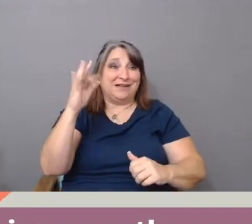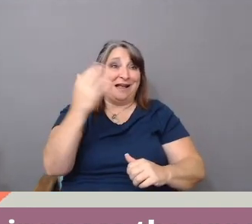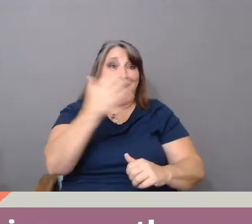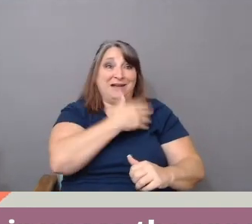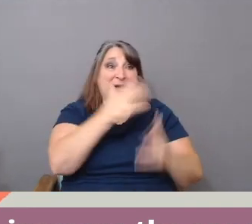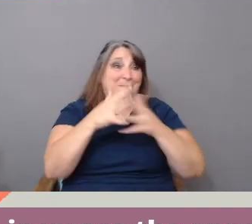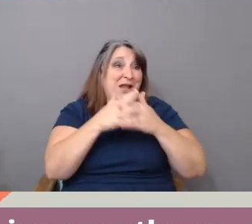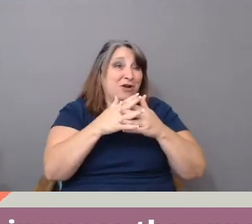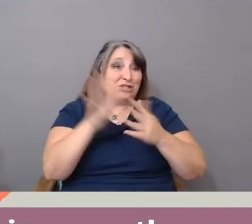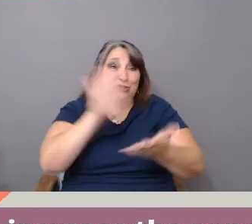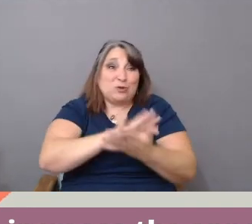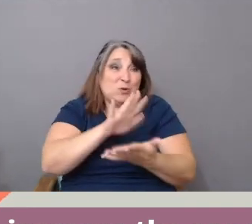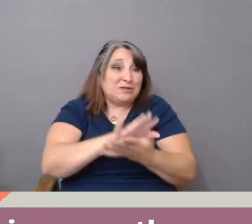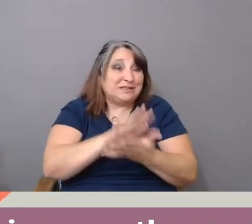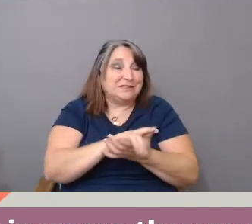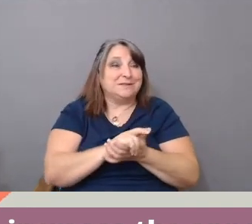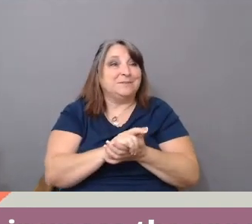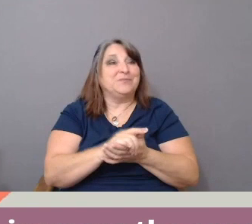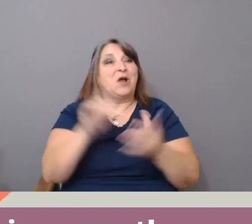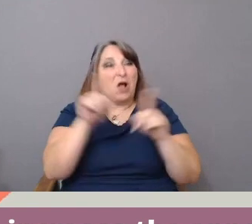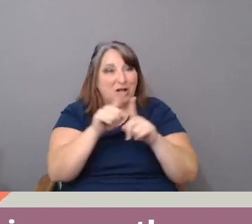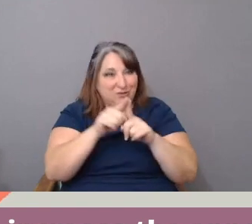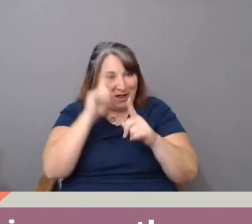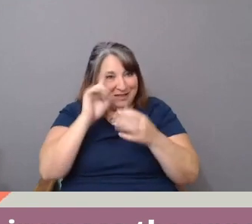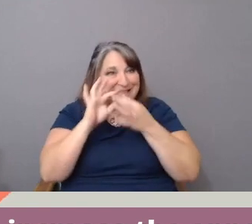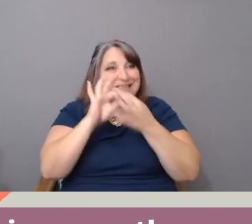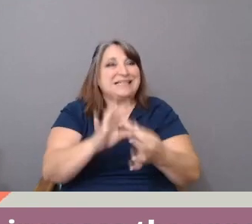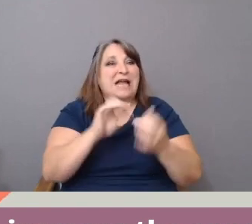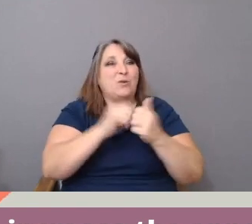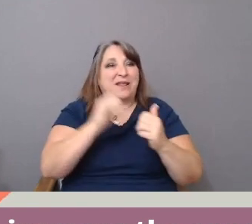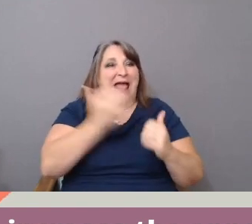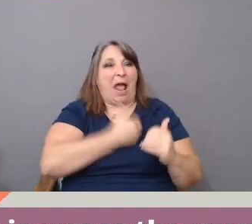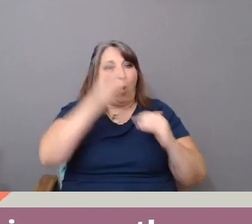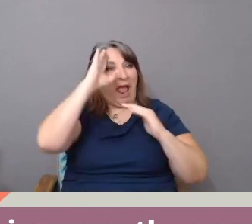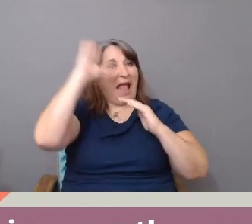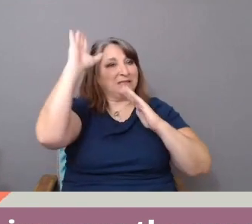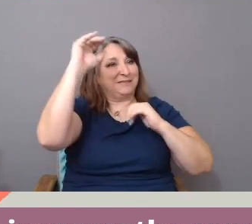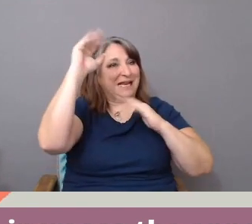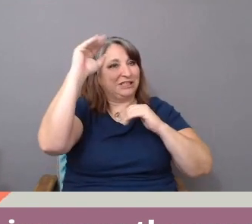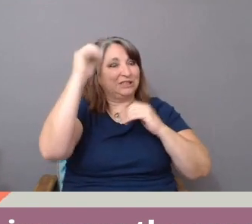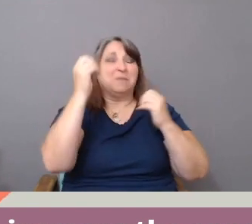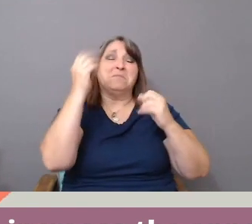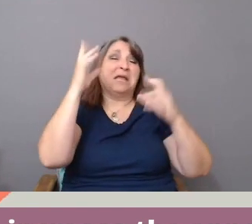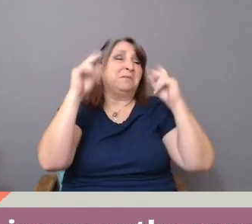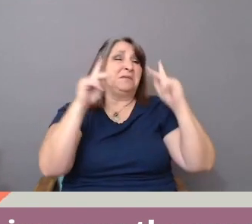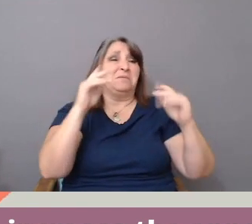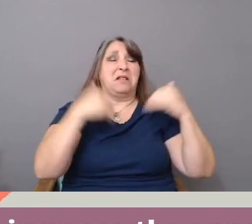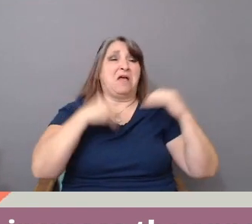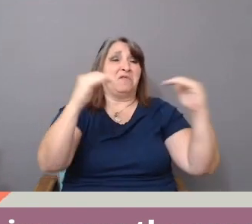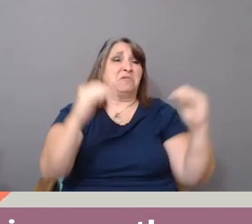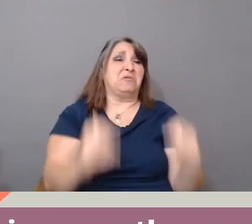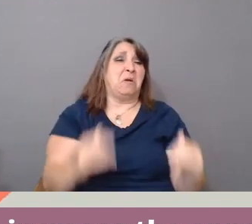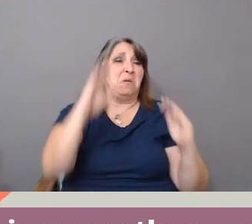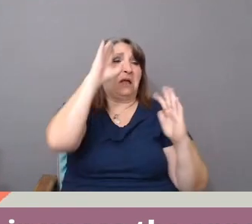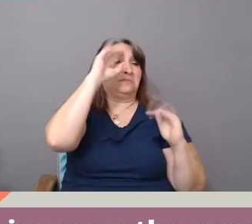I think, also, it's connected to expectations. Many people have low expectations for our students,